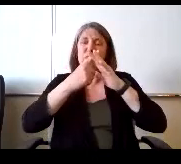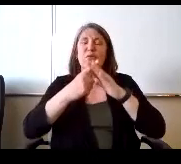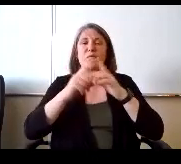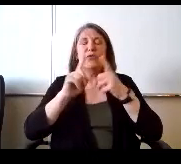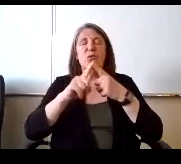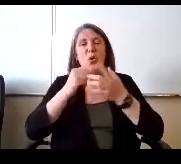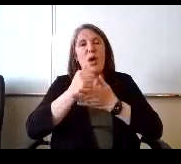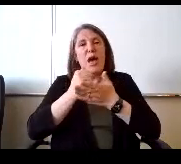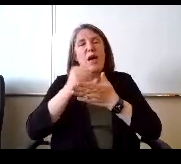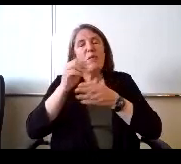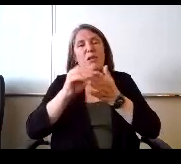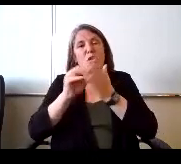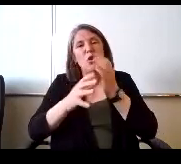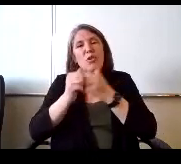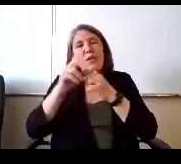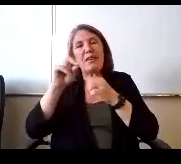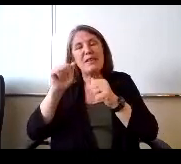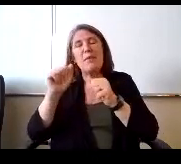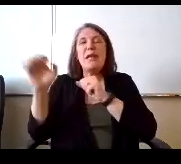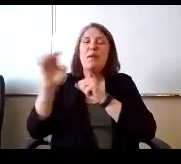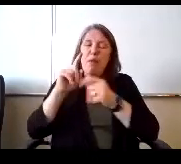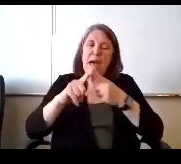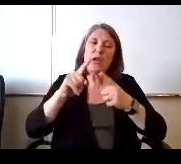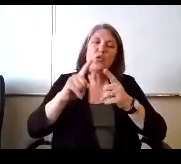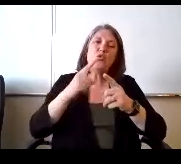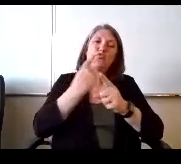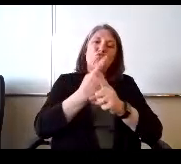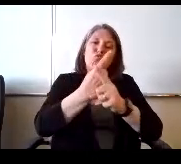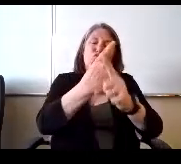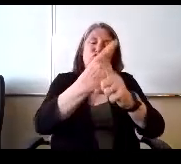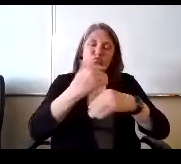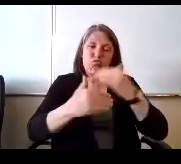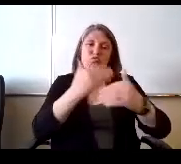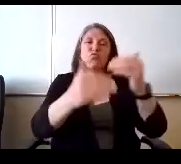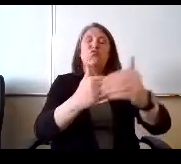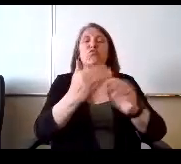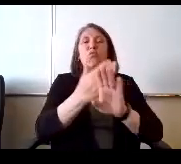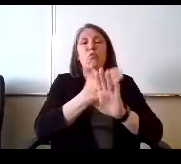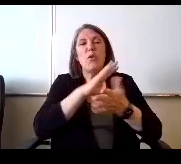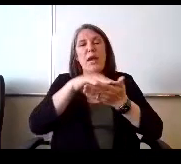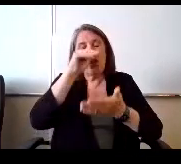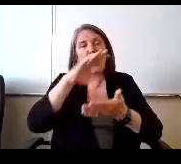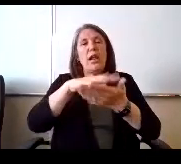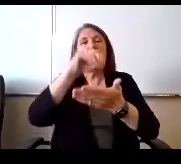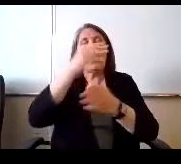get students with disabilities back into a routine back into learning. Doing some pre learning ahead of school